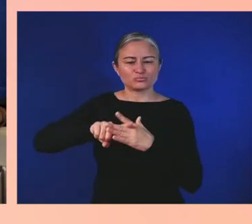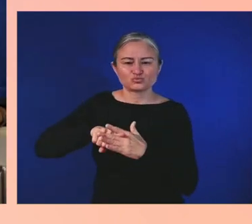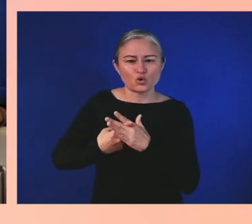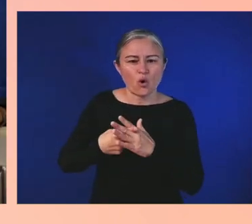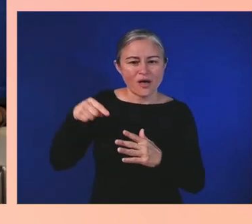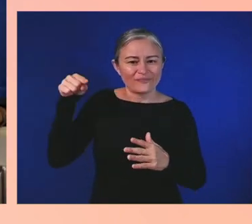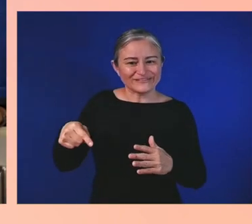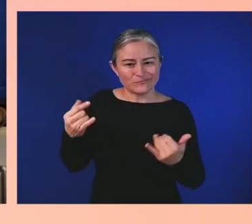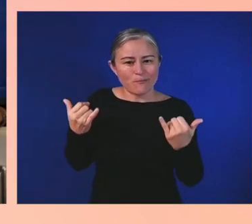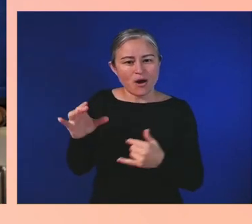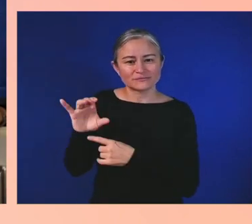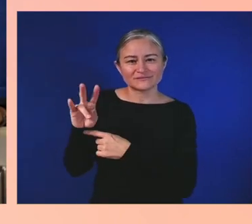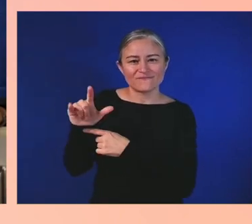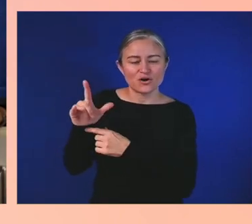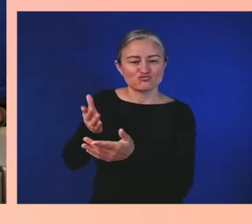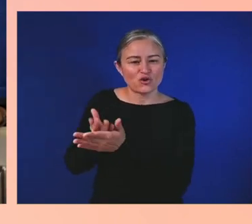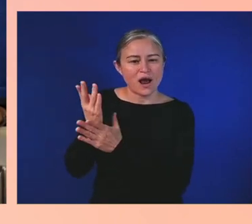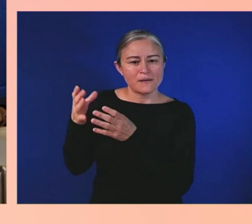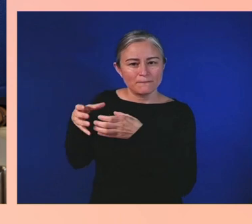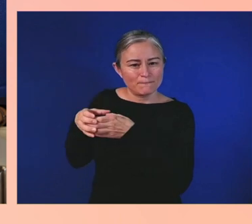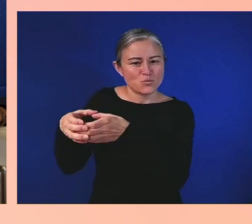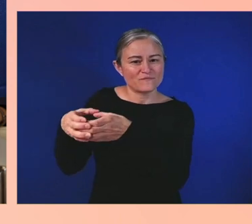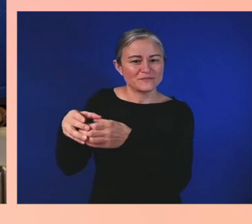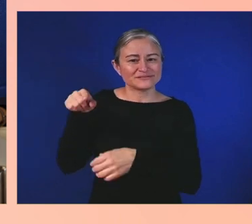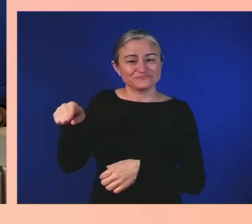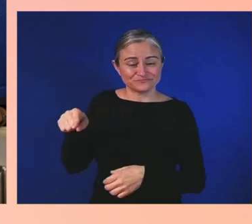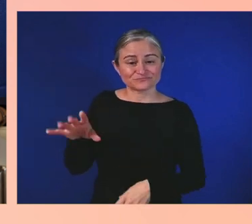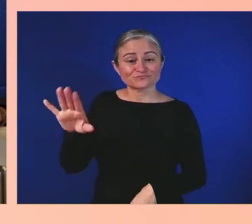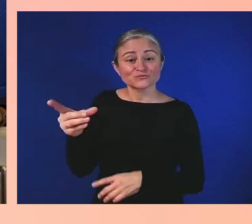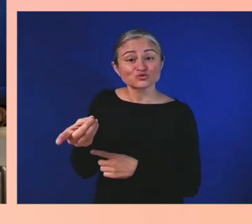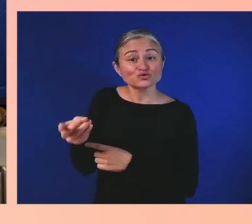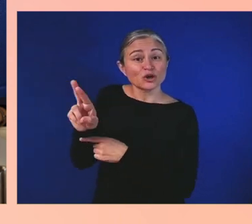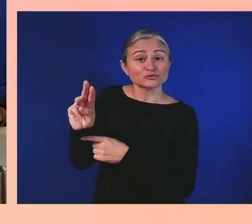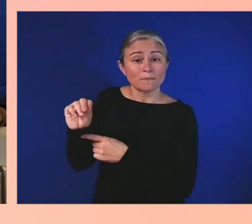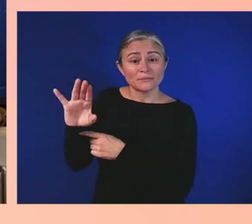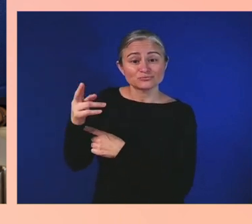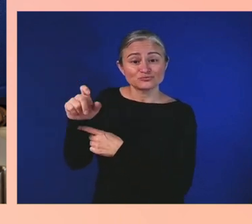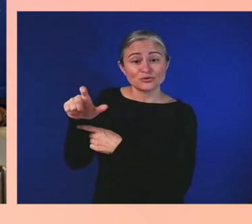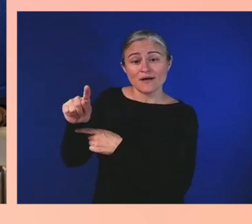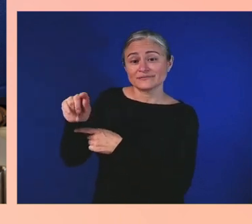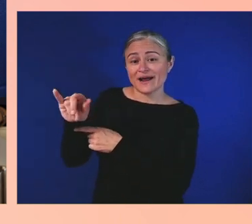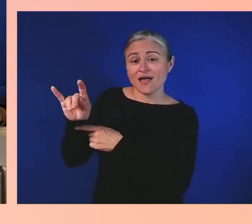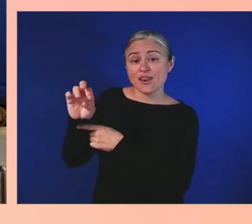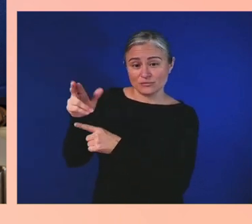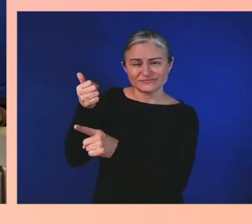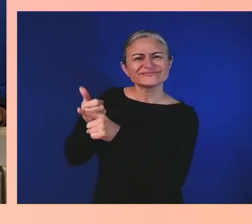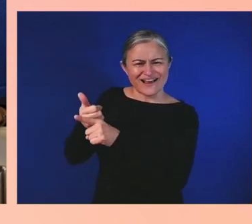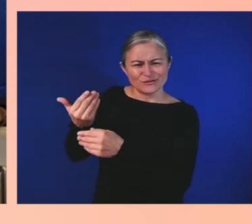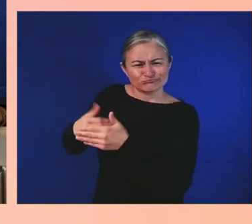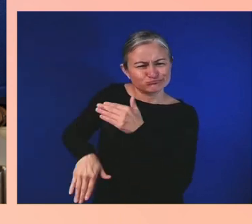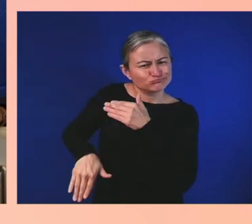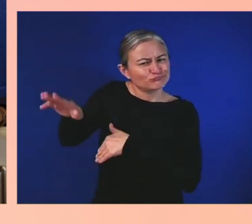she is a native Memphian and the director of the Division of Health Services for Shelby County.